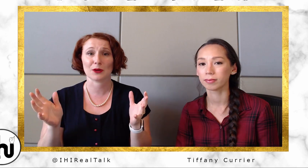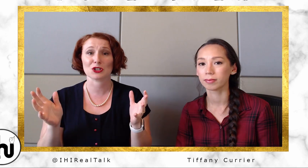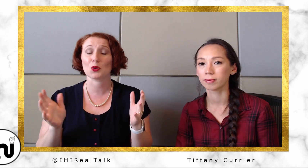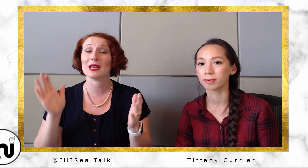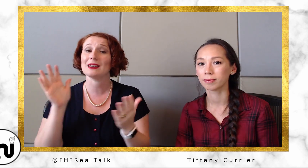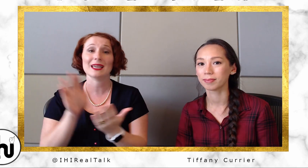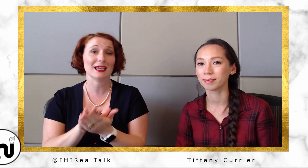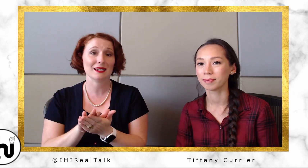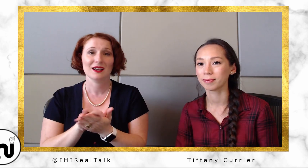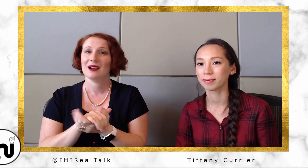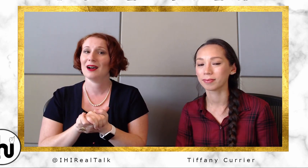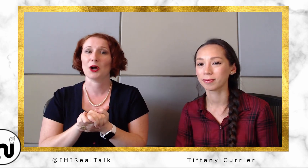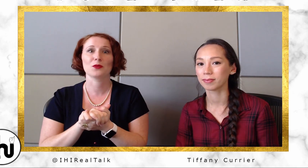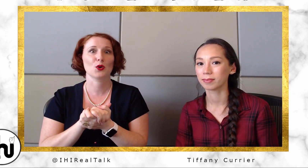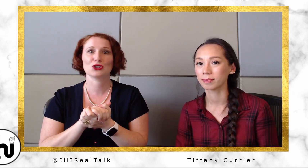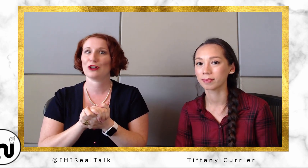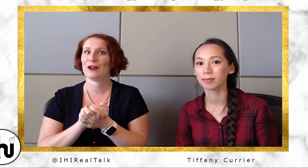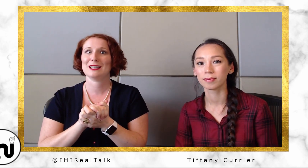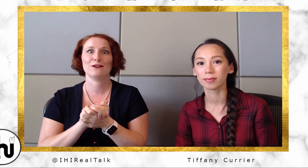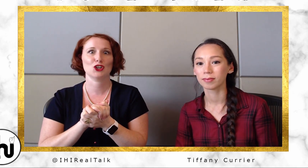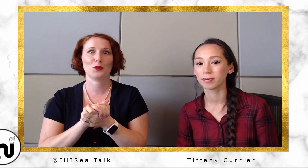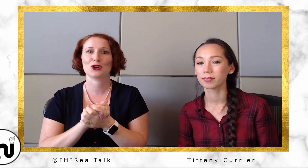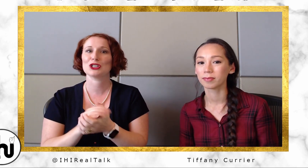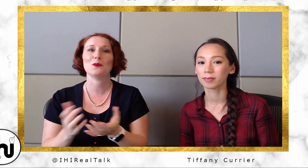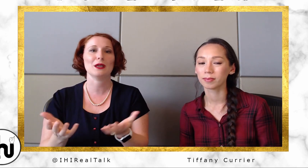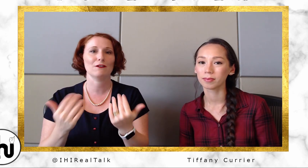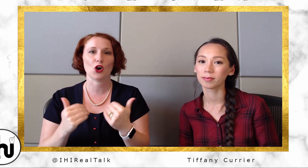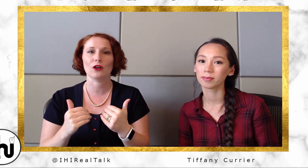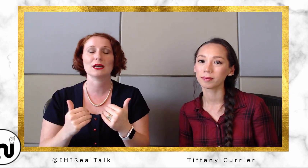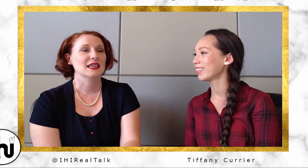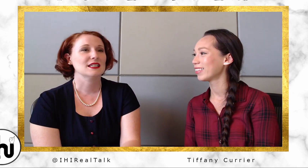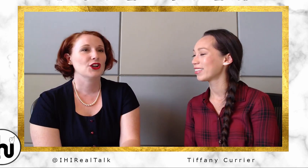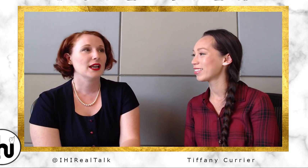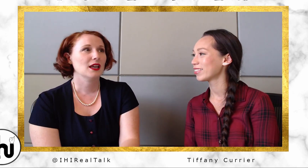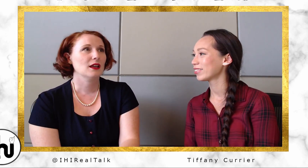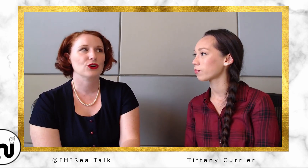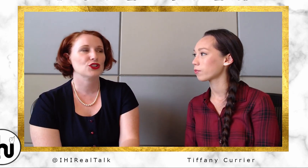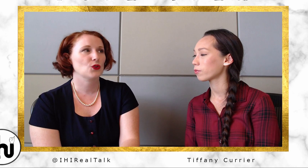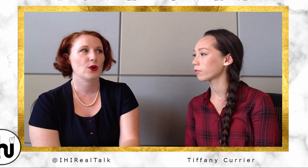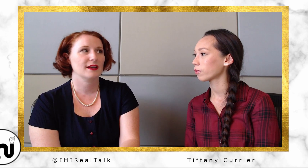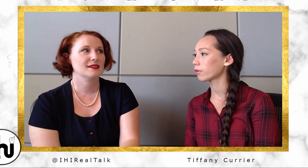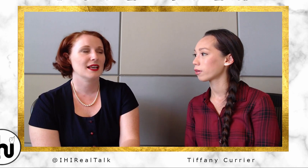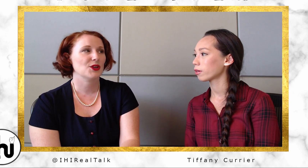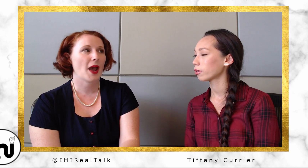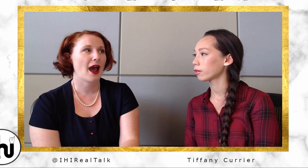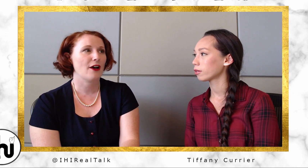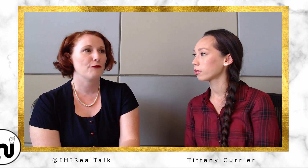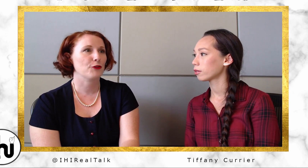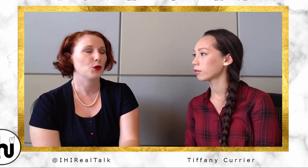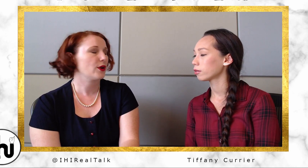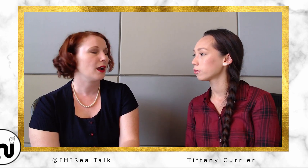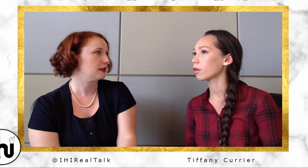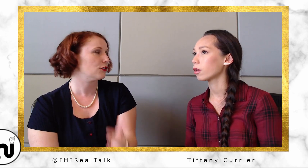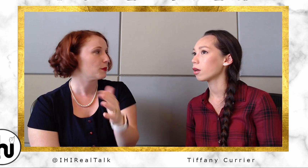so we need, uh, those certified deaf interpreters to be involved! Is there any stories that you have from growing up